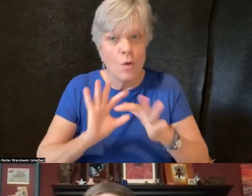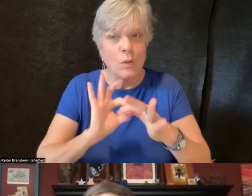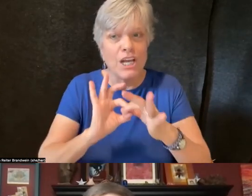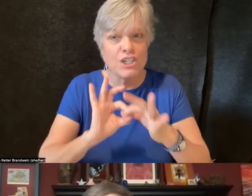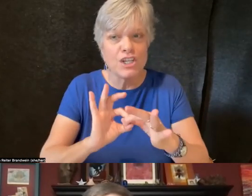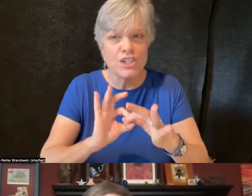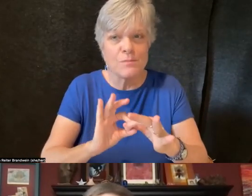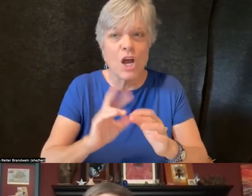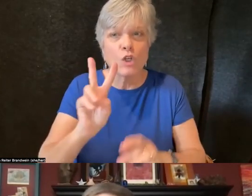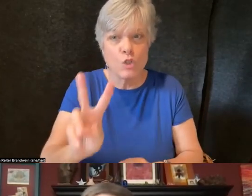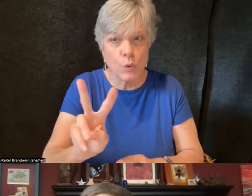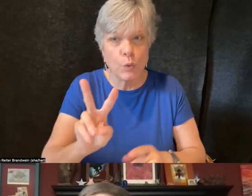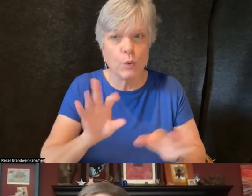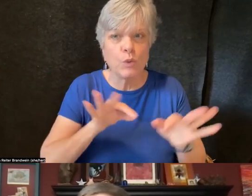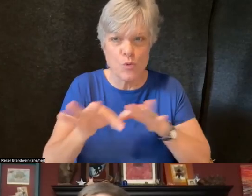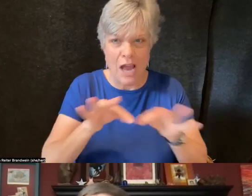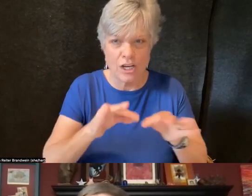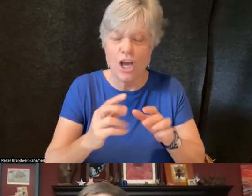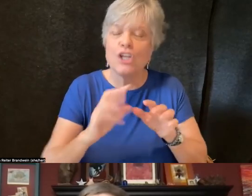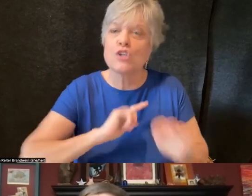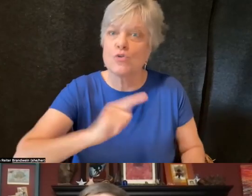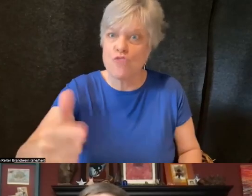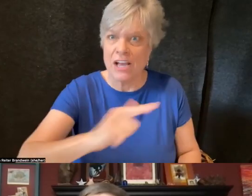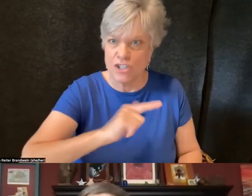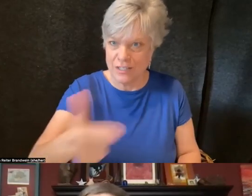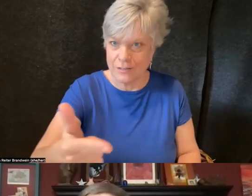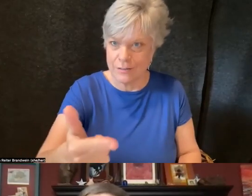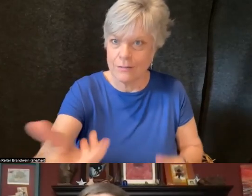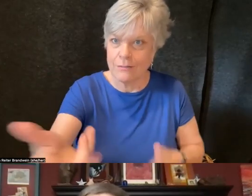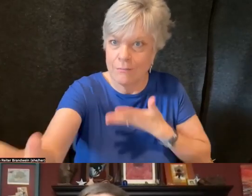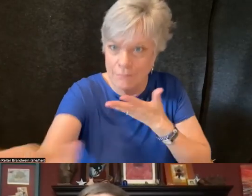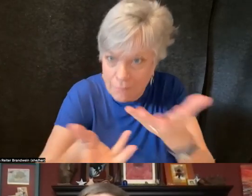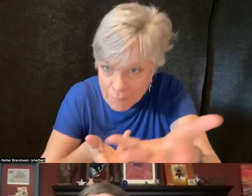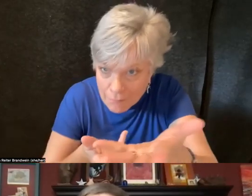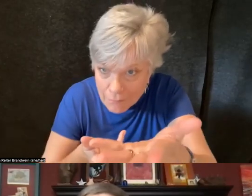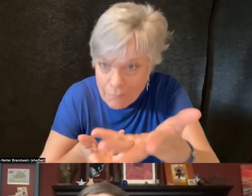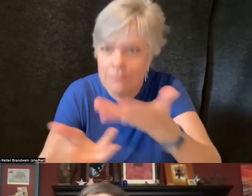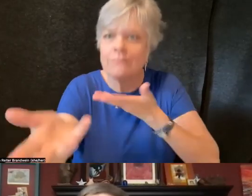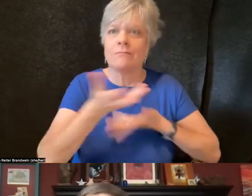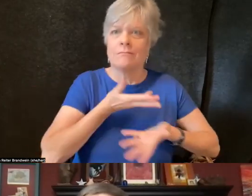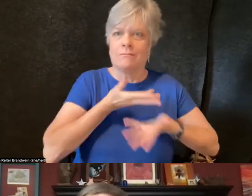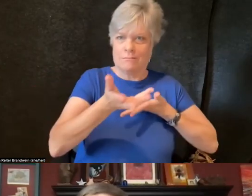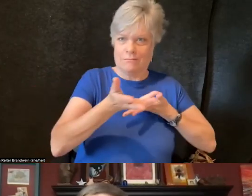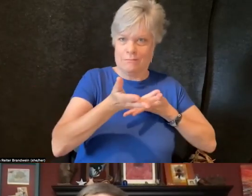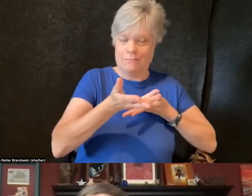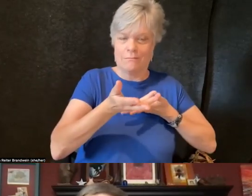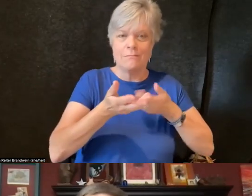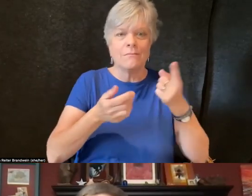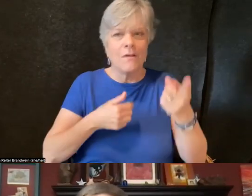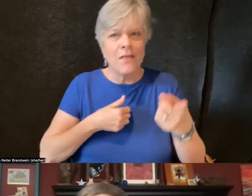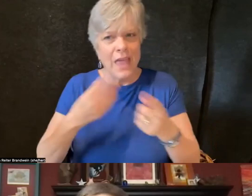Social factors determine many facets of life. My way of thinking,